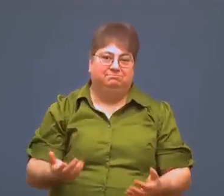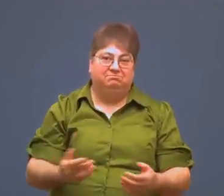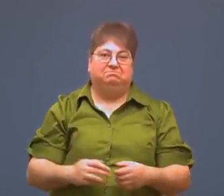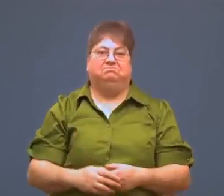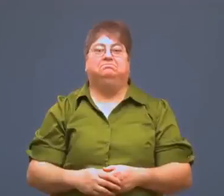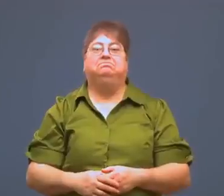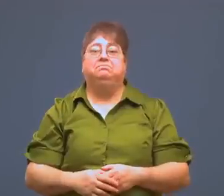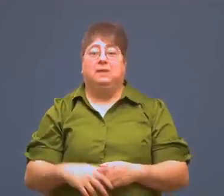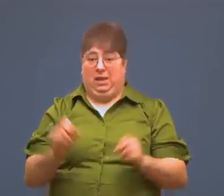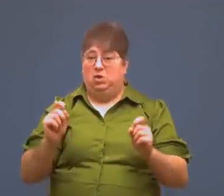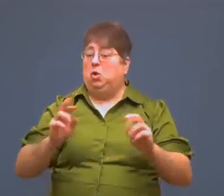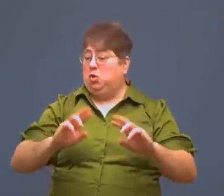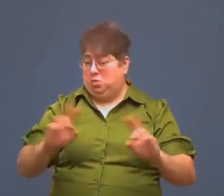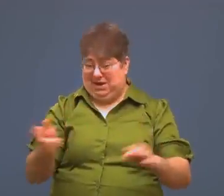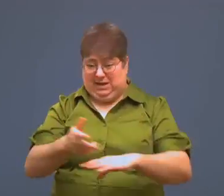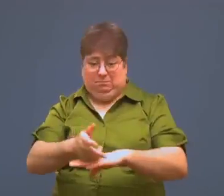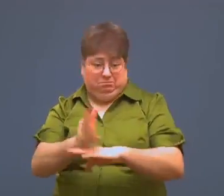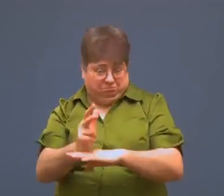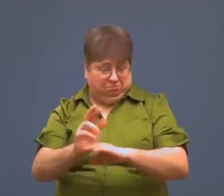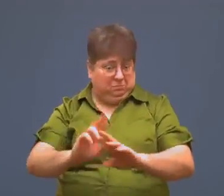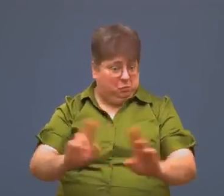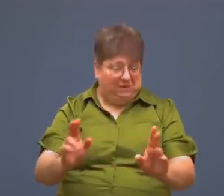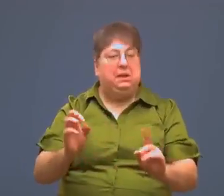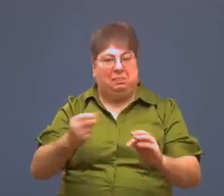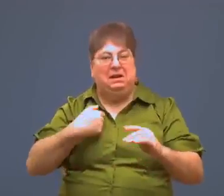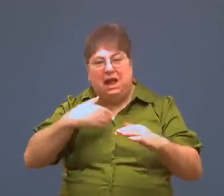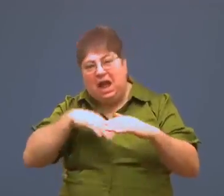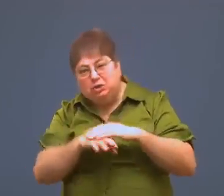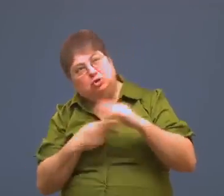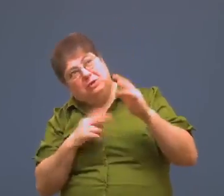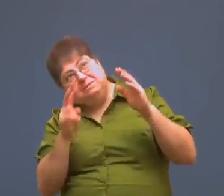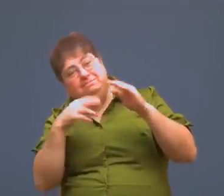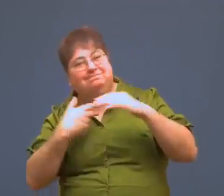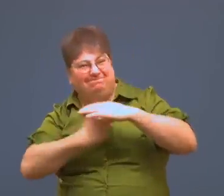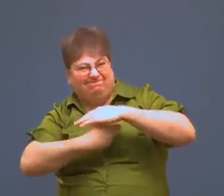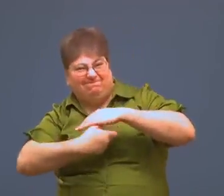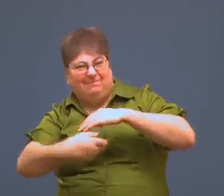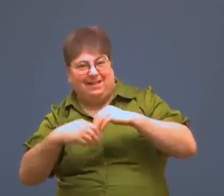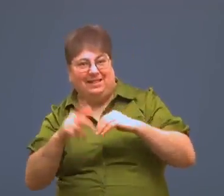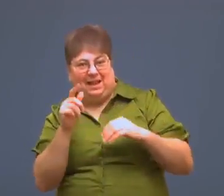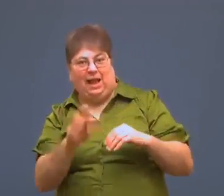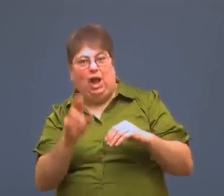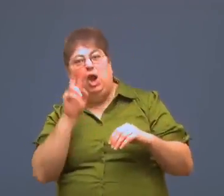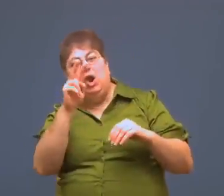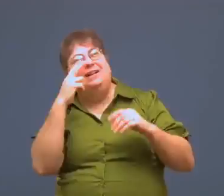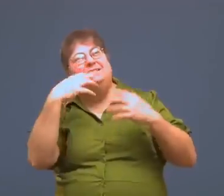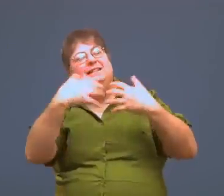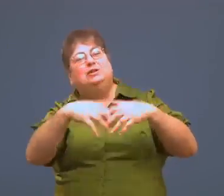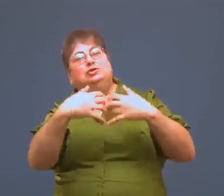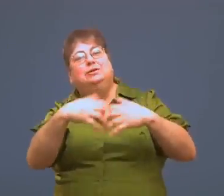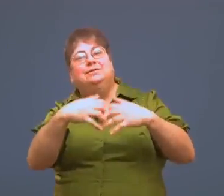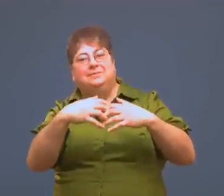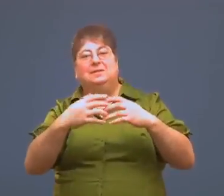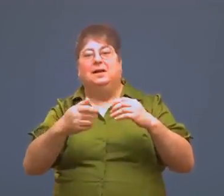Now that the car is up, you can crawl under and look at the engine.